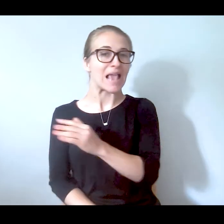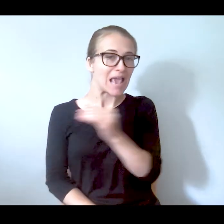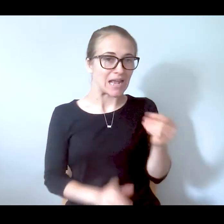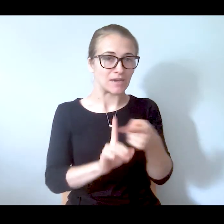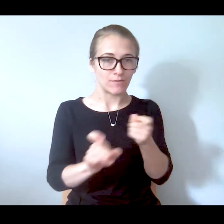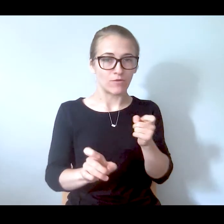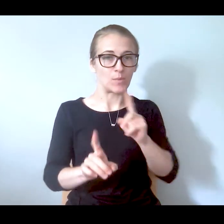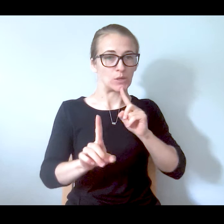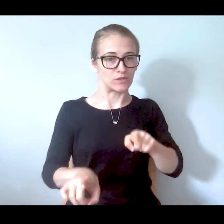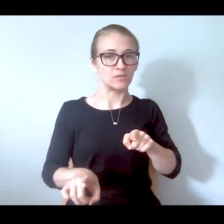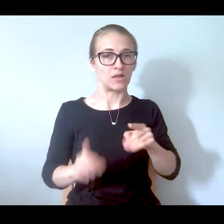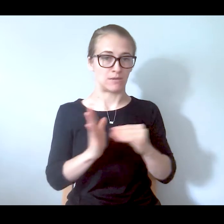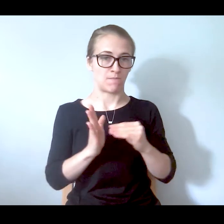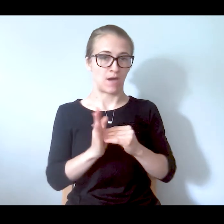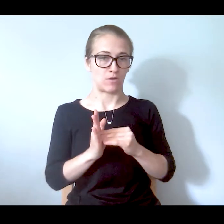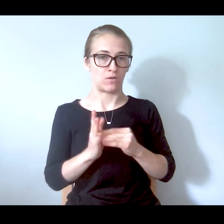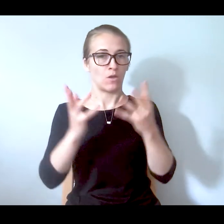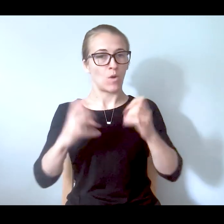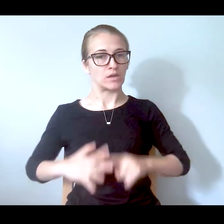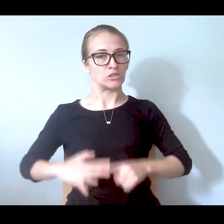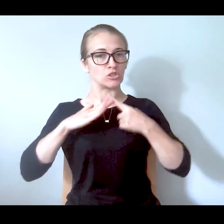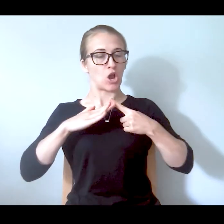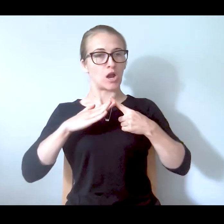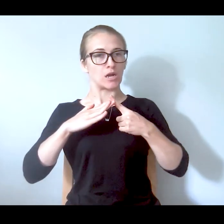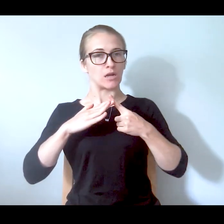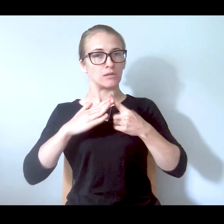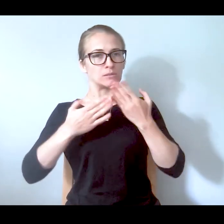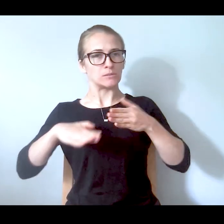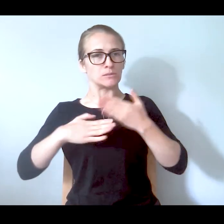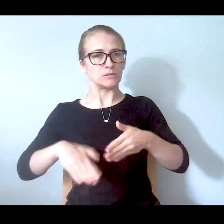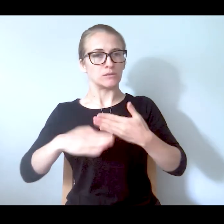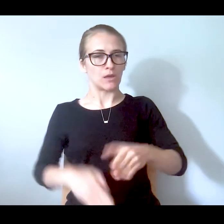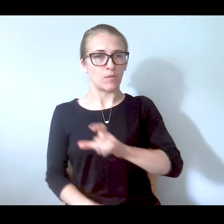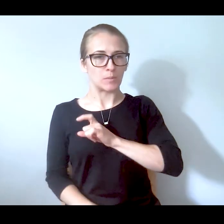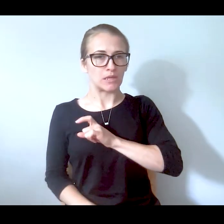model in order to start breaking apart the police